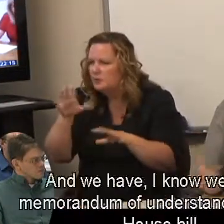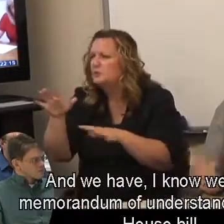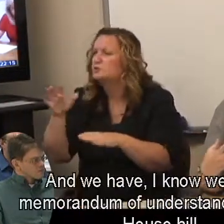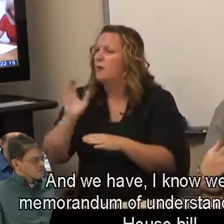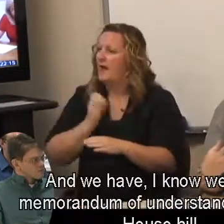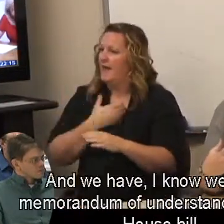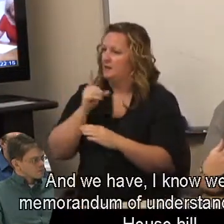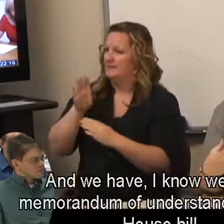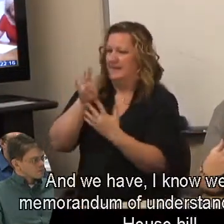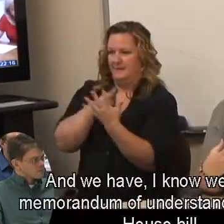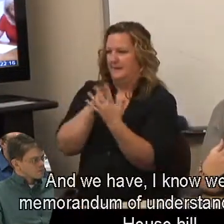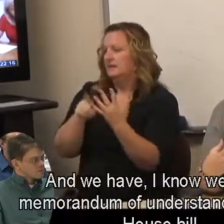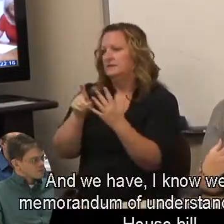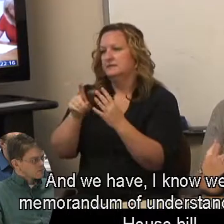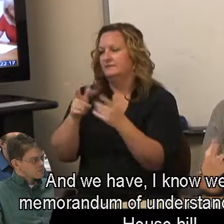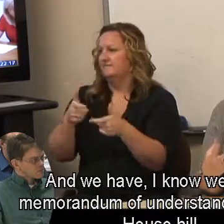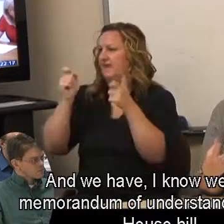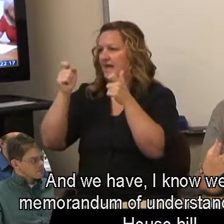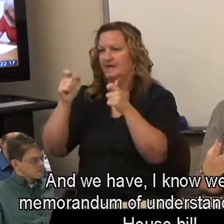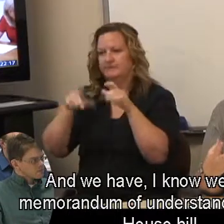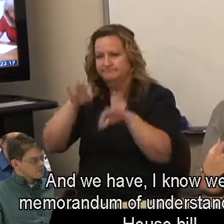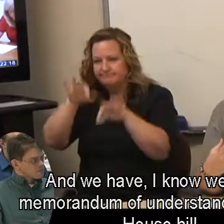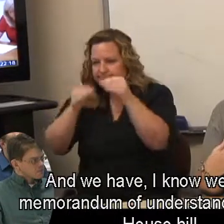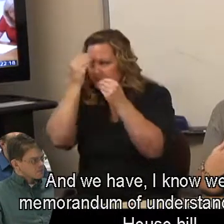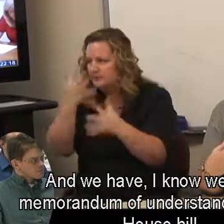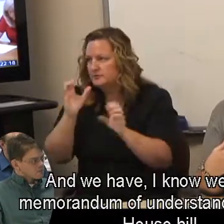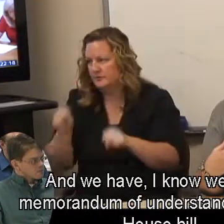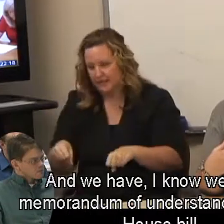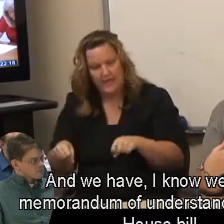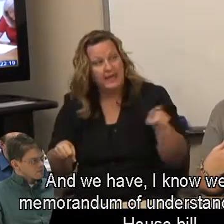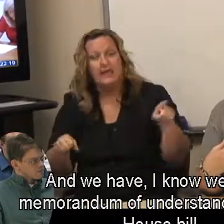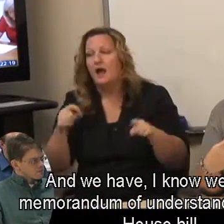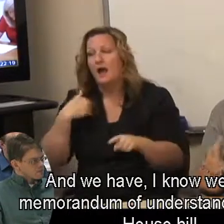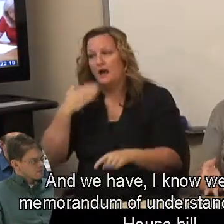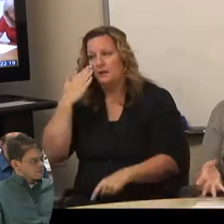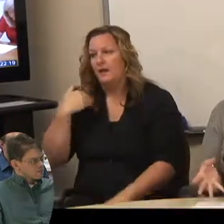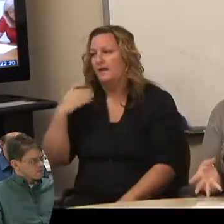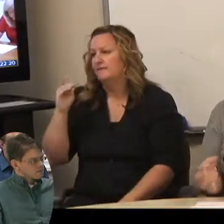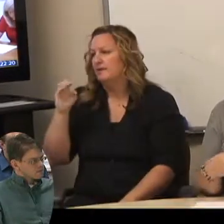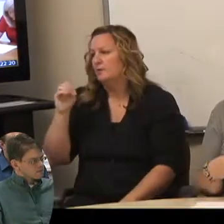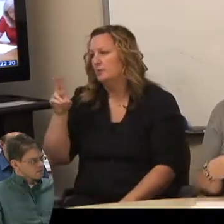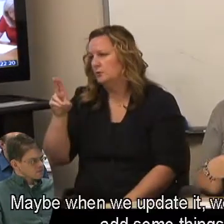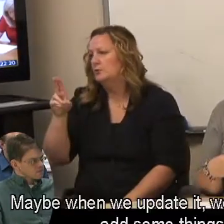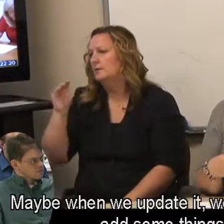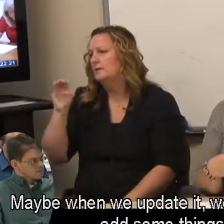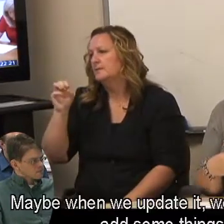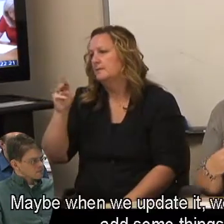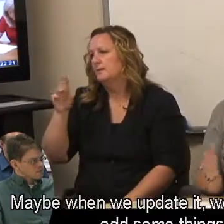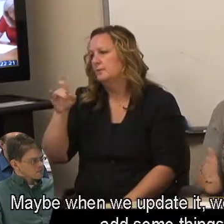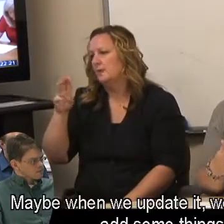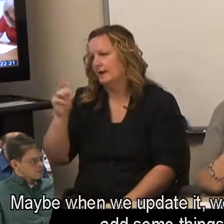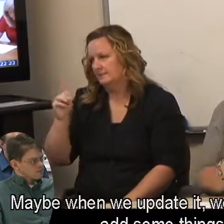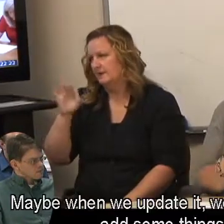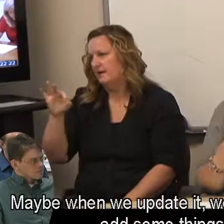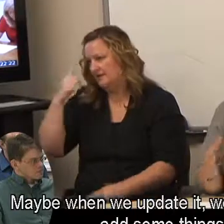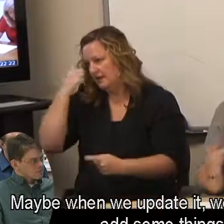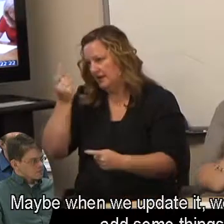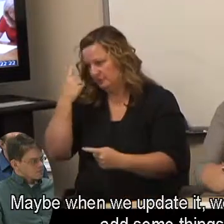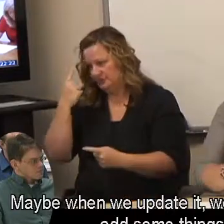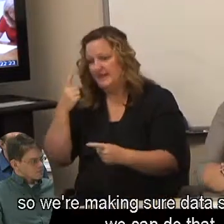And we have, I know we have a memorandum of understanding for the House bill. Maybe when we update it, we can maybe add some things